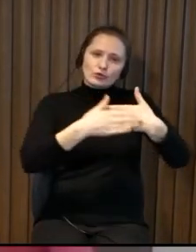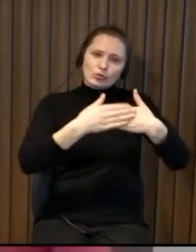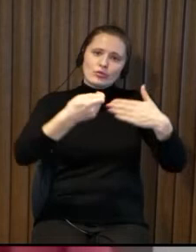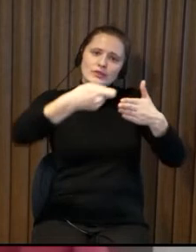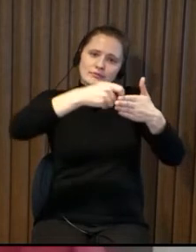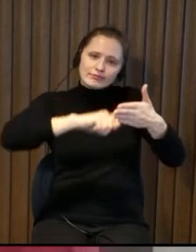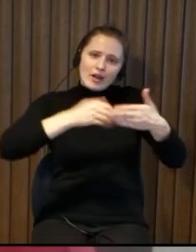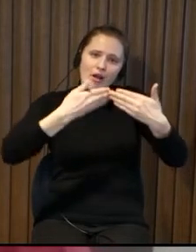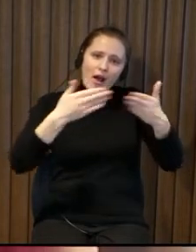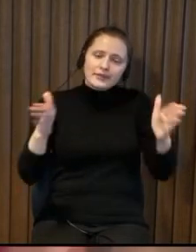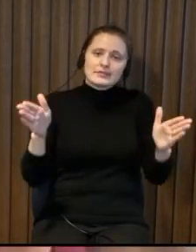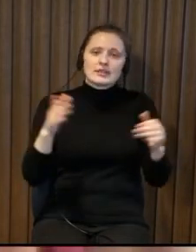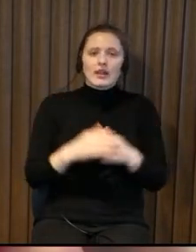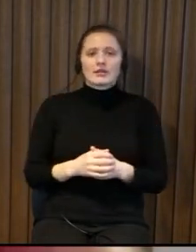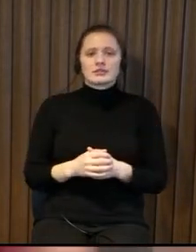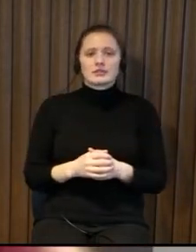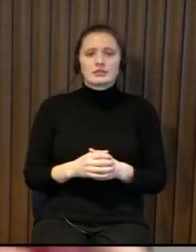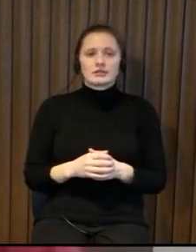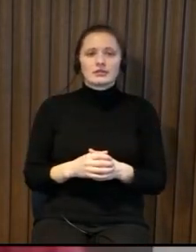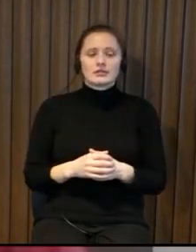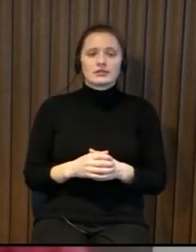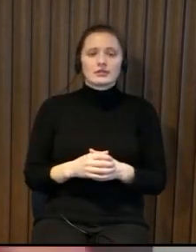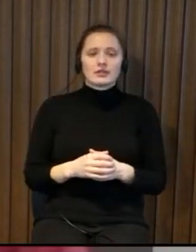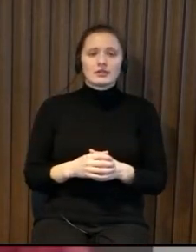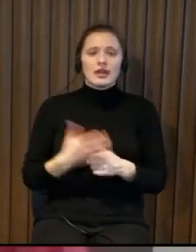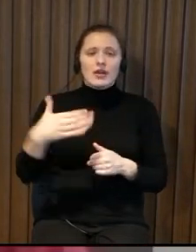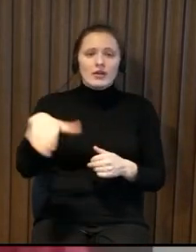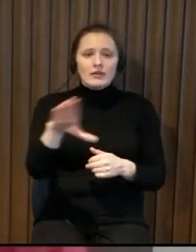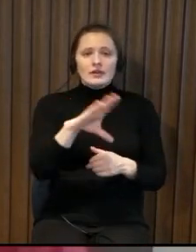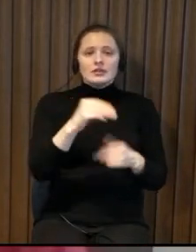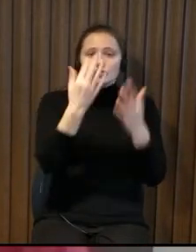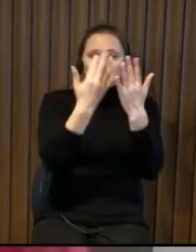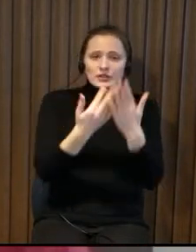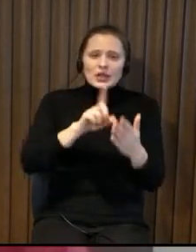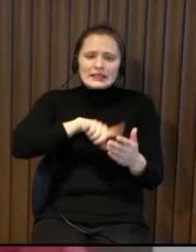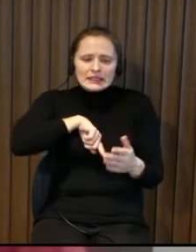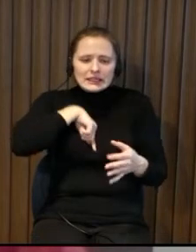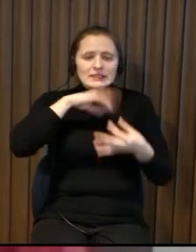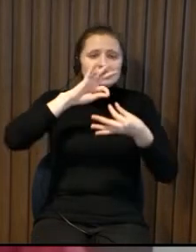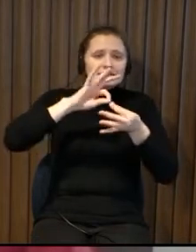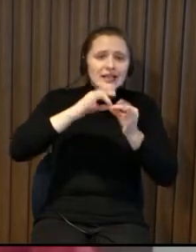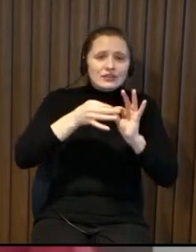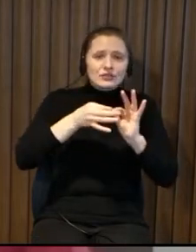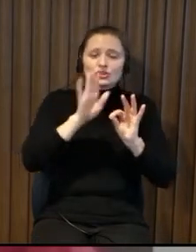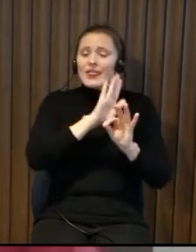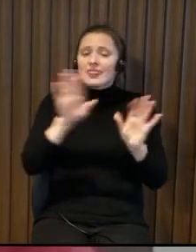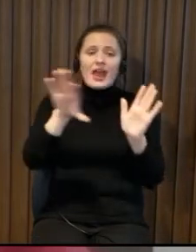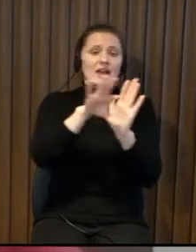pram they need to wait for uh some mystical door to be unlocked and all this is very very long